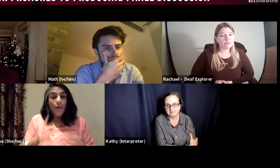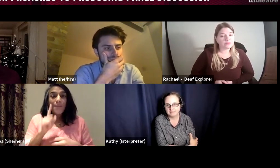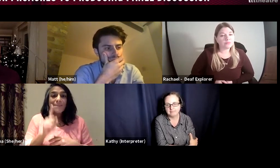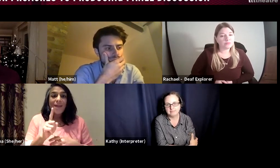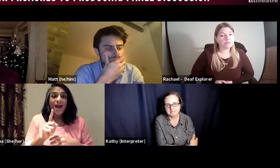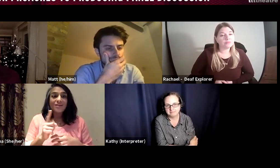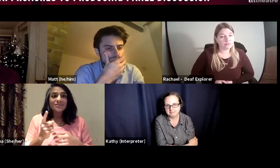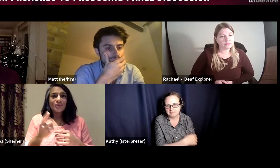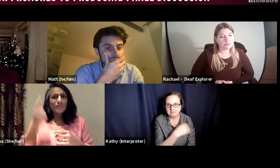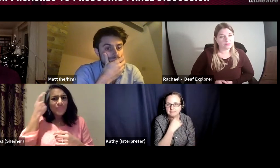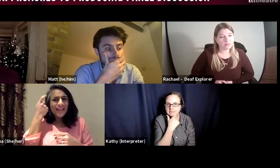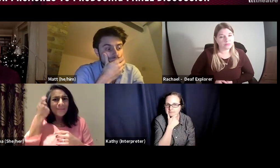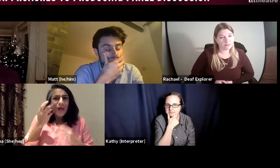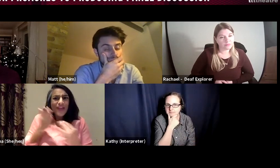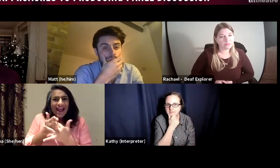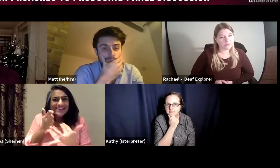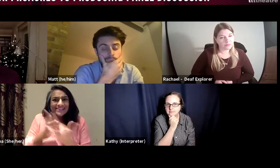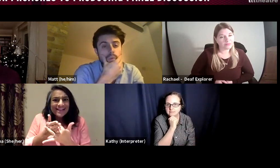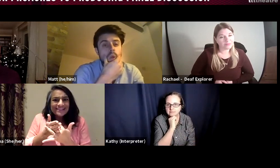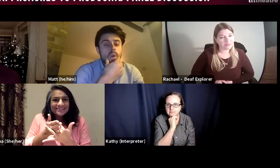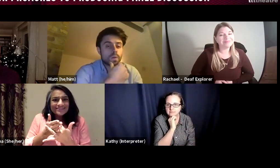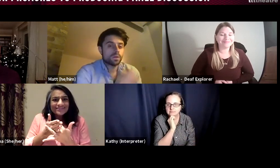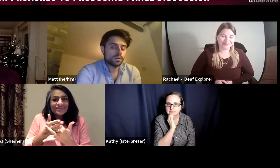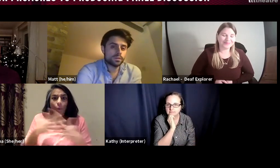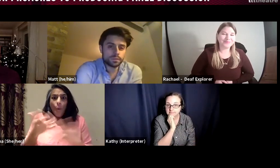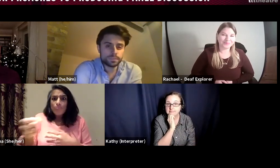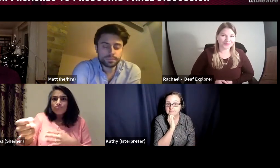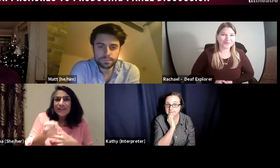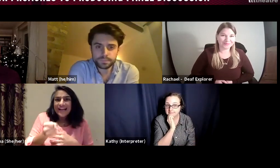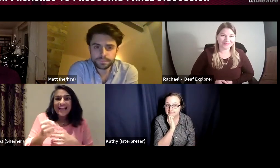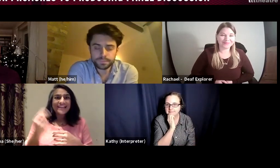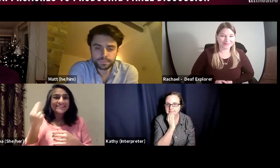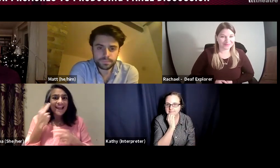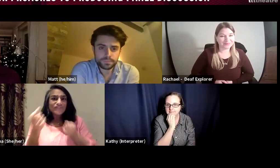Which has become part of the norm now, in any production. You need to consider the access,